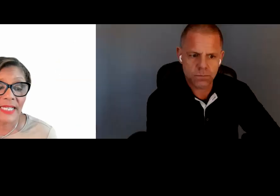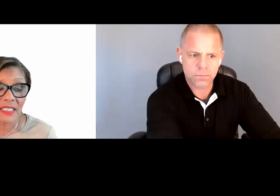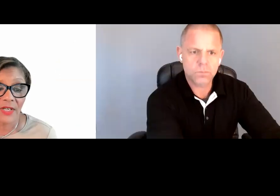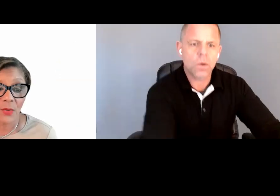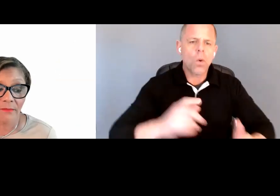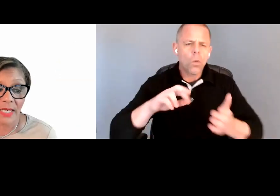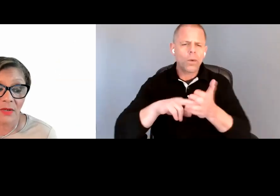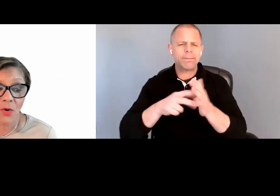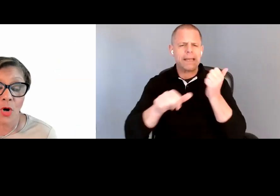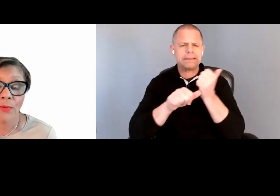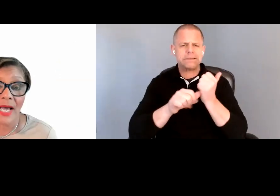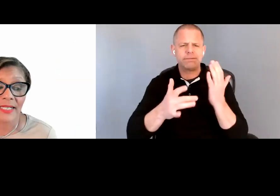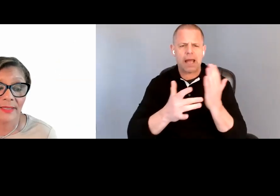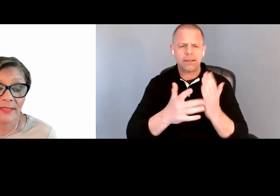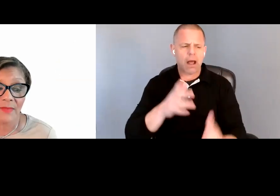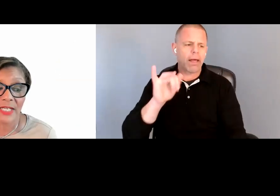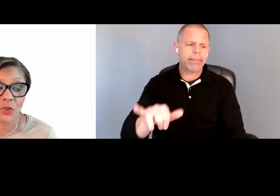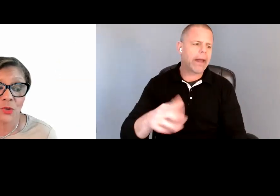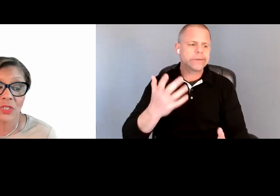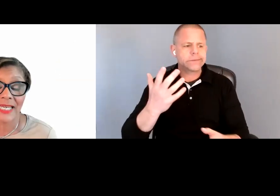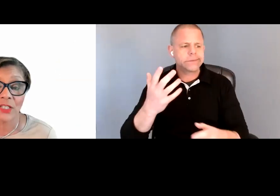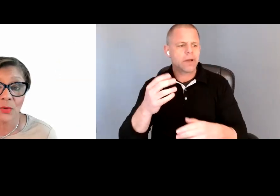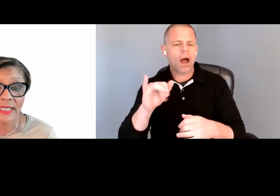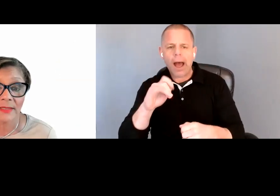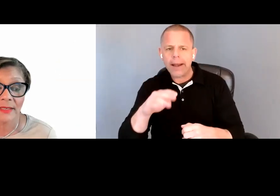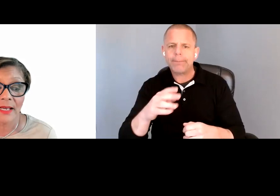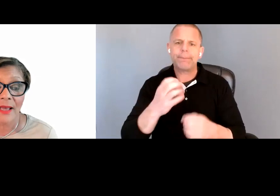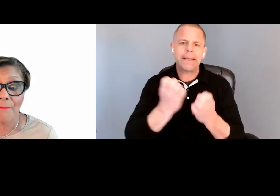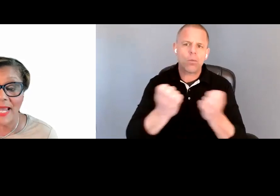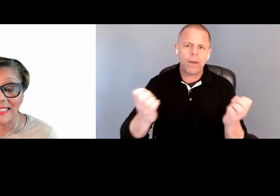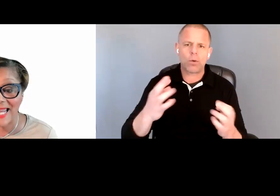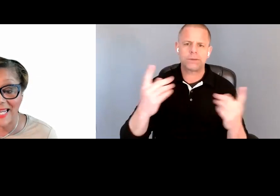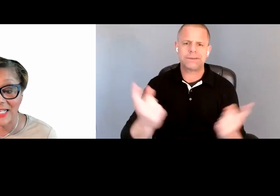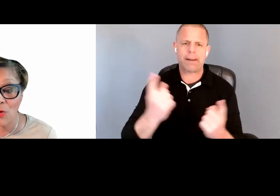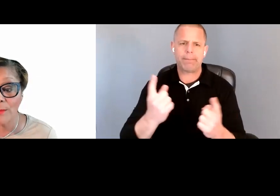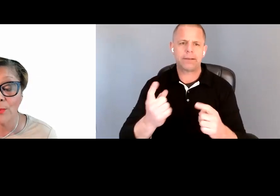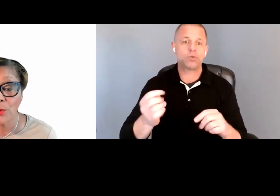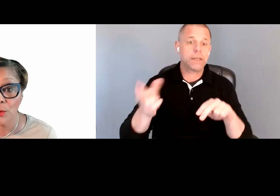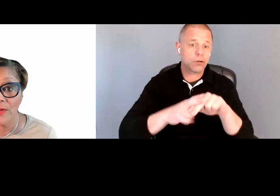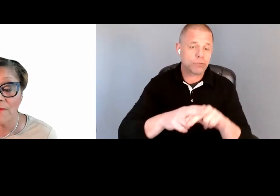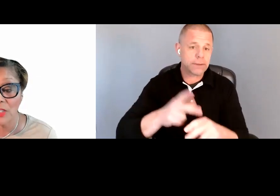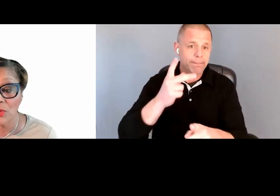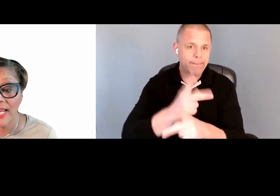piece of equipment, or product system that is used to increase, maintain, or improve the functional